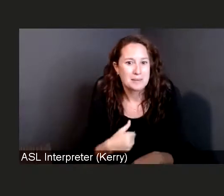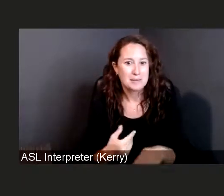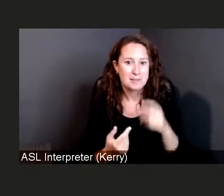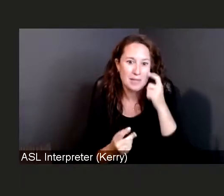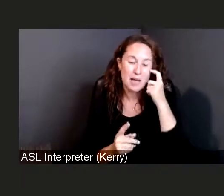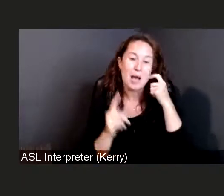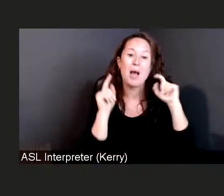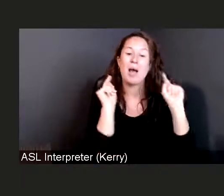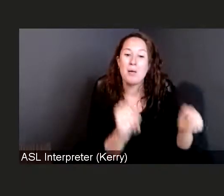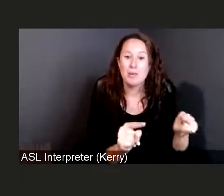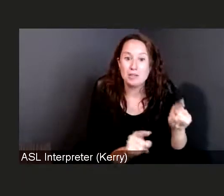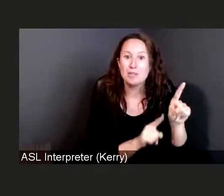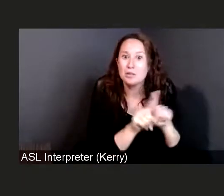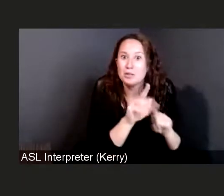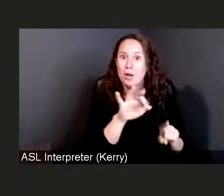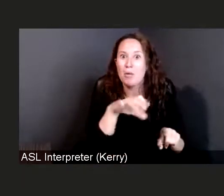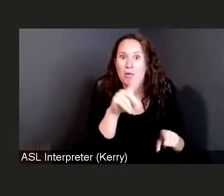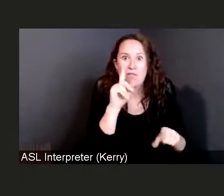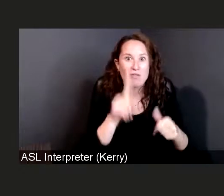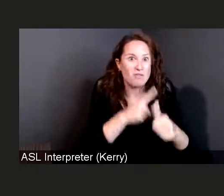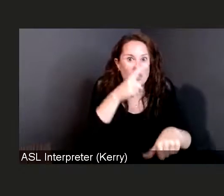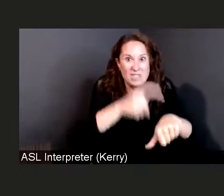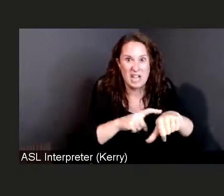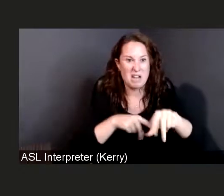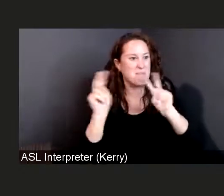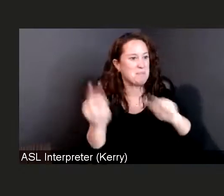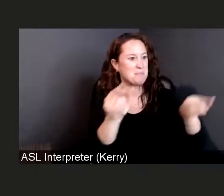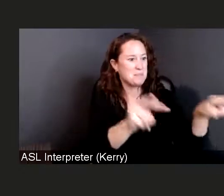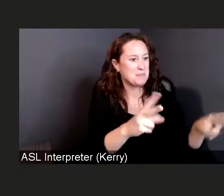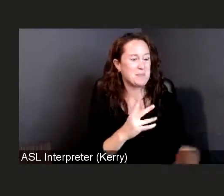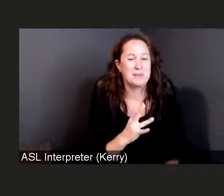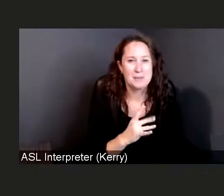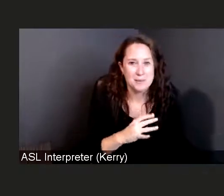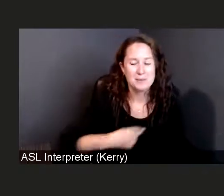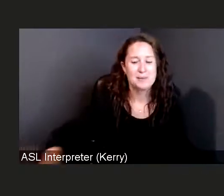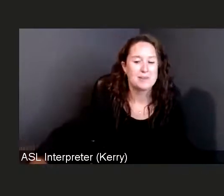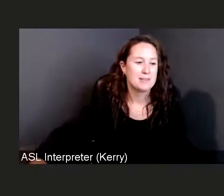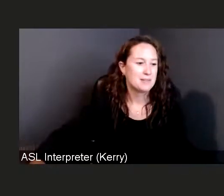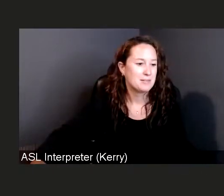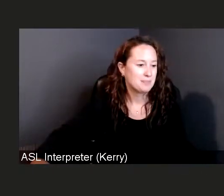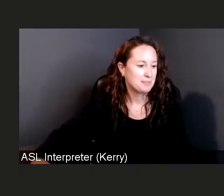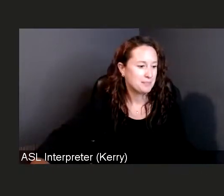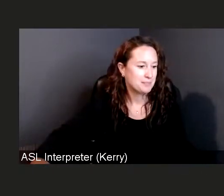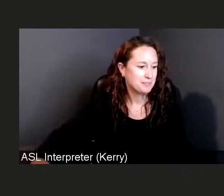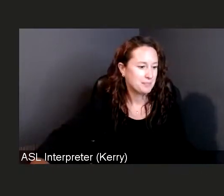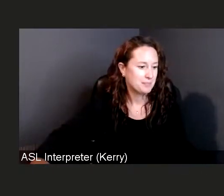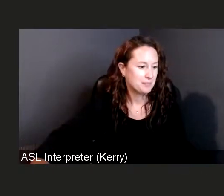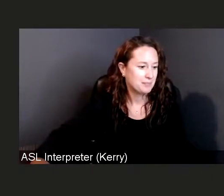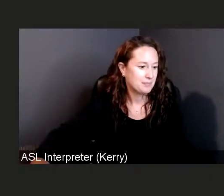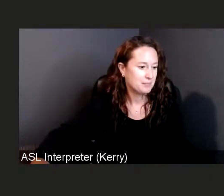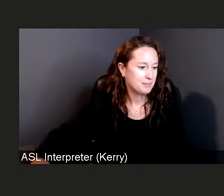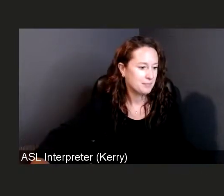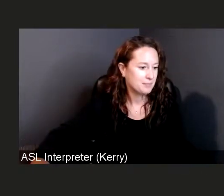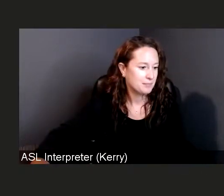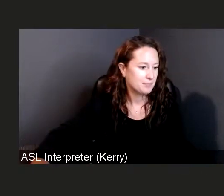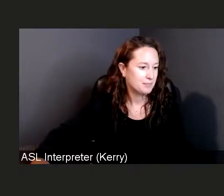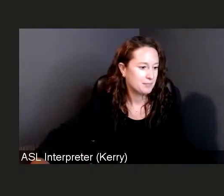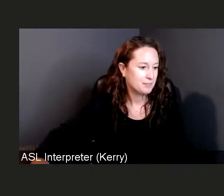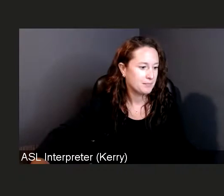and kinda look around and see things. I went to the beach a lot, I walked down Rehoboth Boulevard,